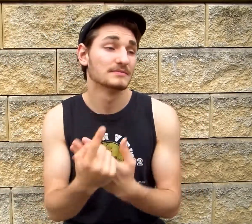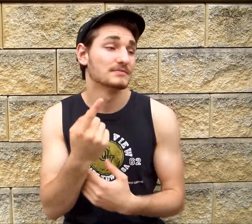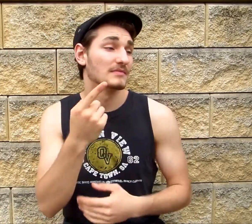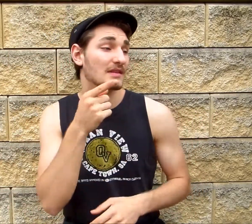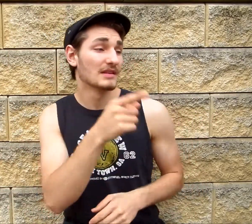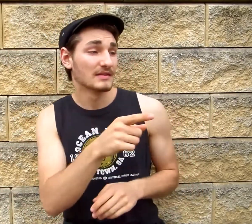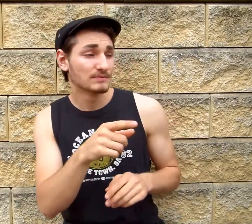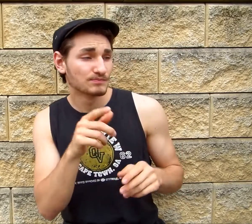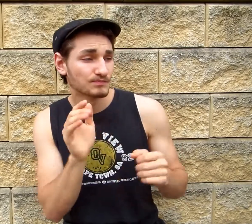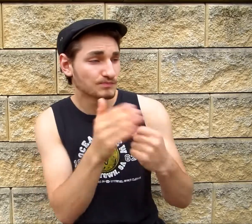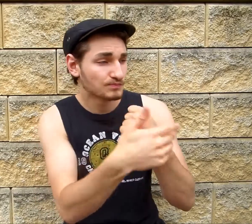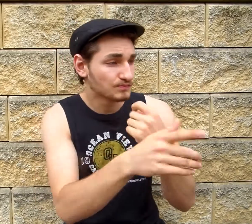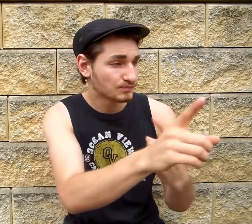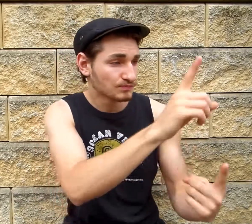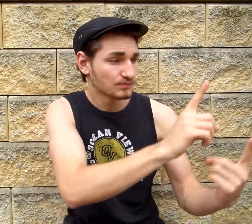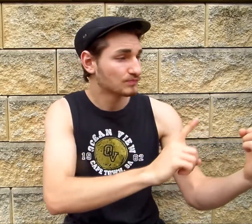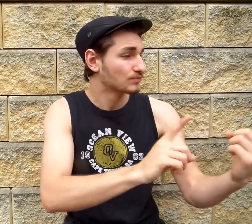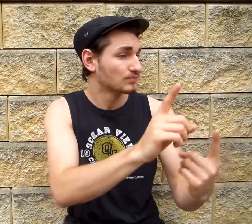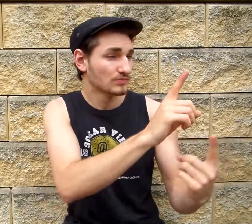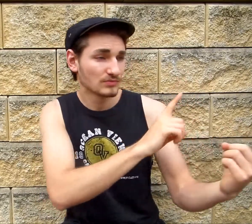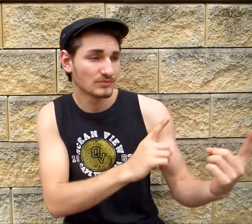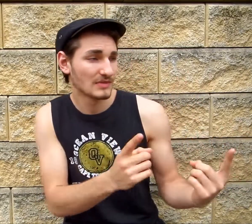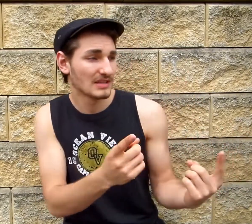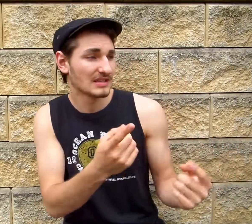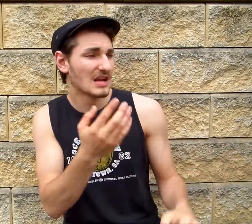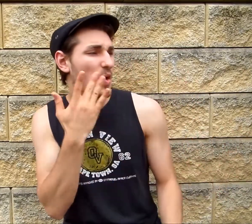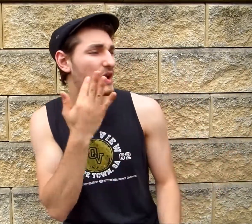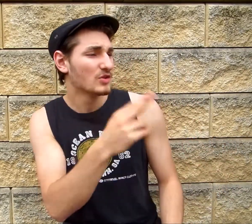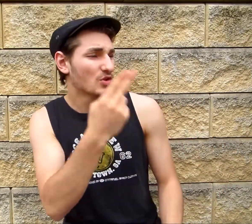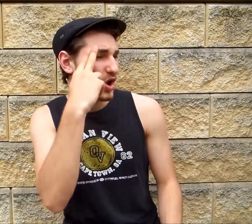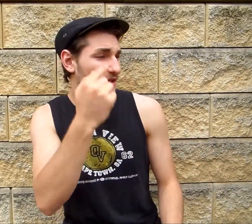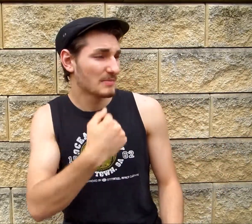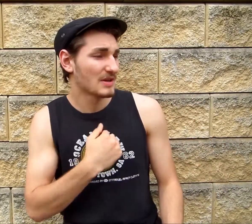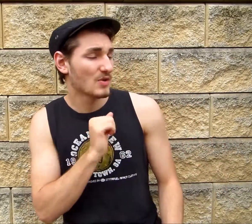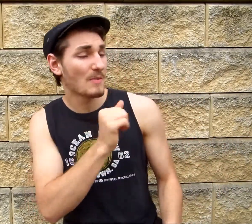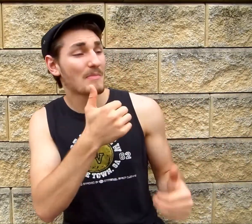You've been creepin' 'round on me While you're callin' me "baby"